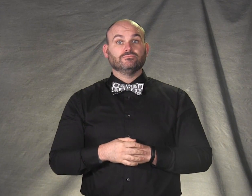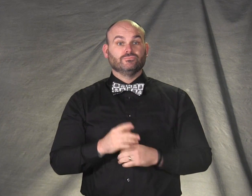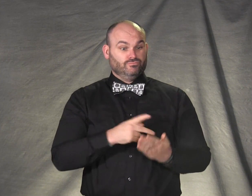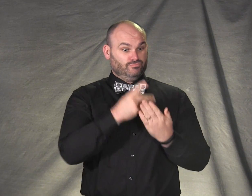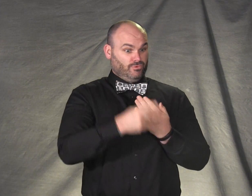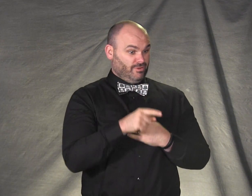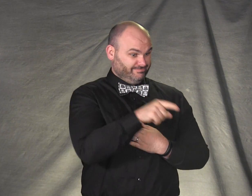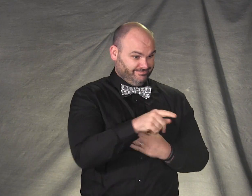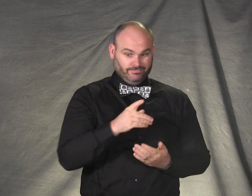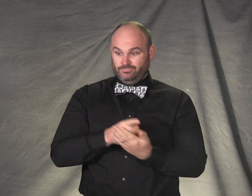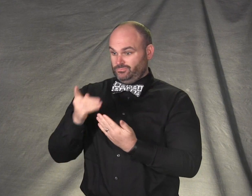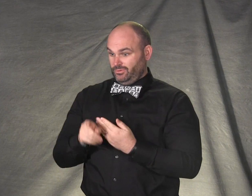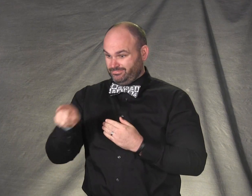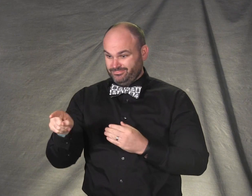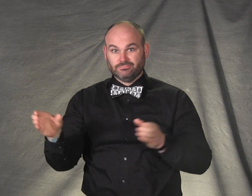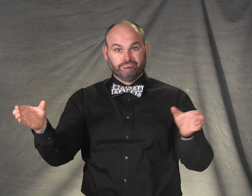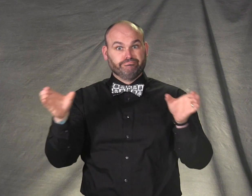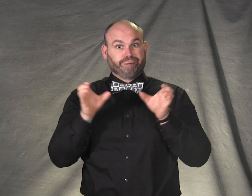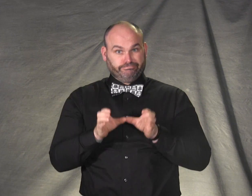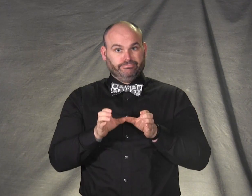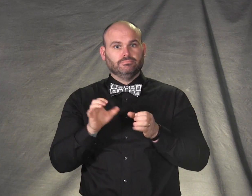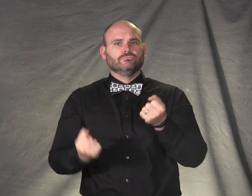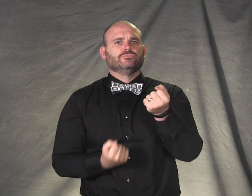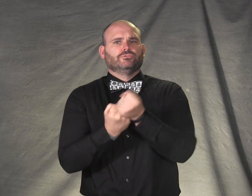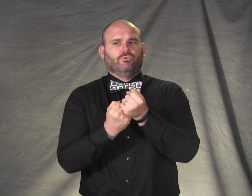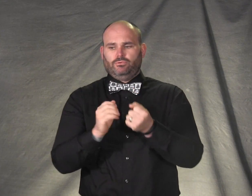These programs support